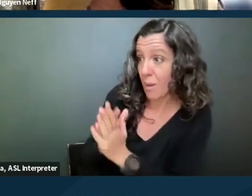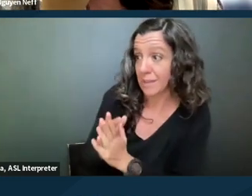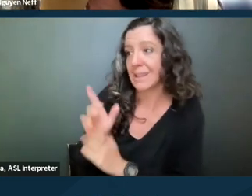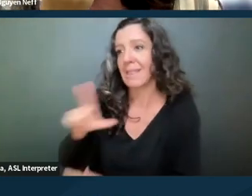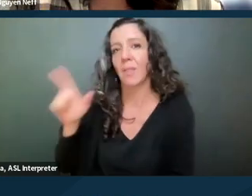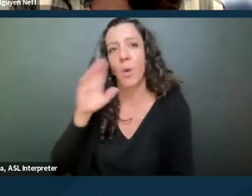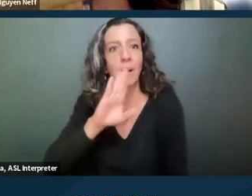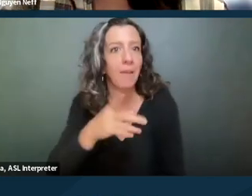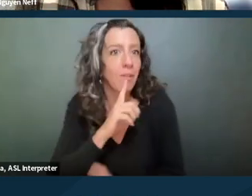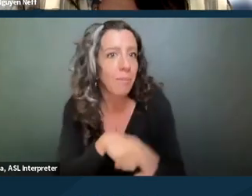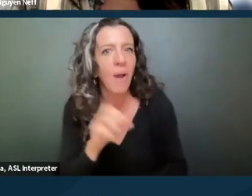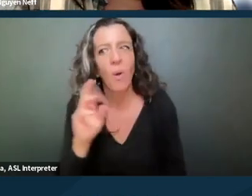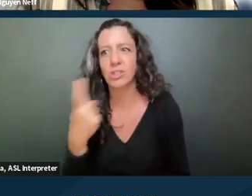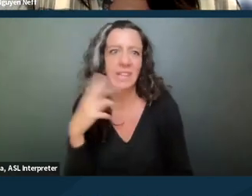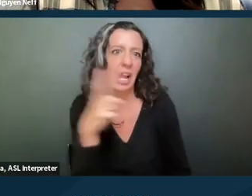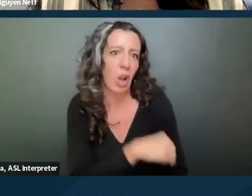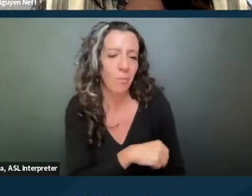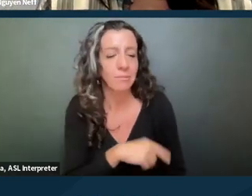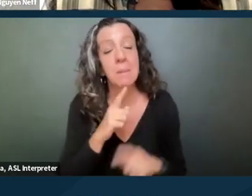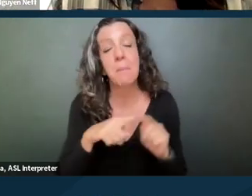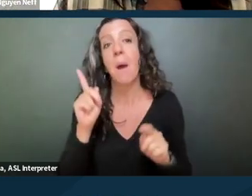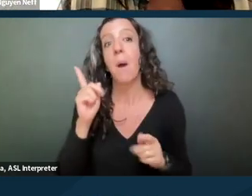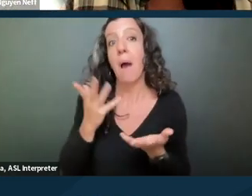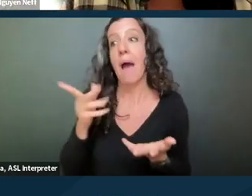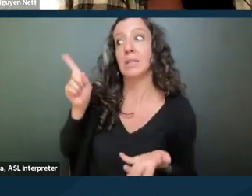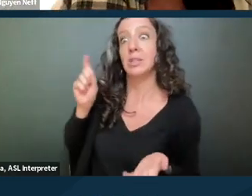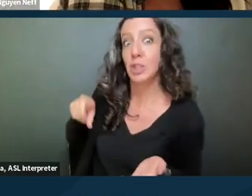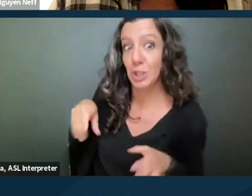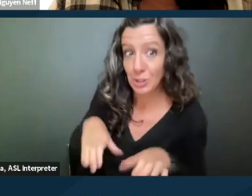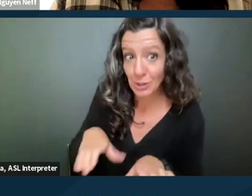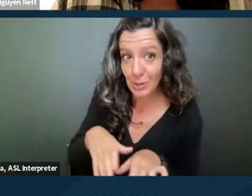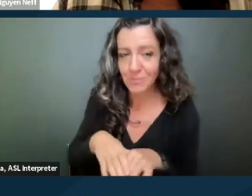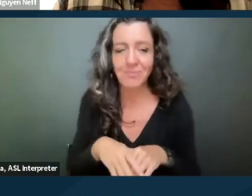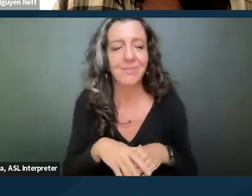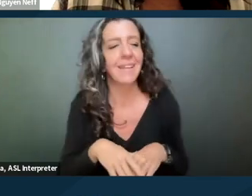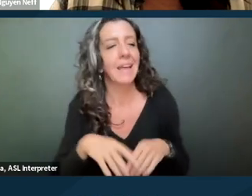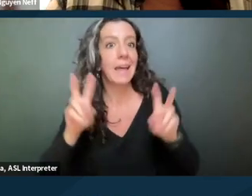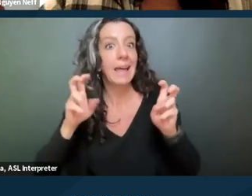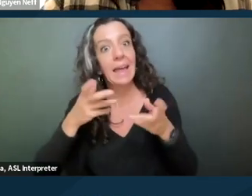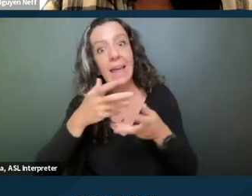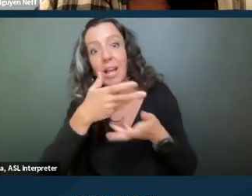But what the landlord is supposed to do is, the interactive process is this process of asking questions,